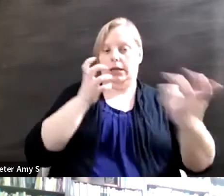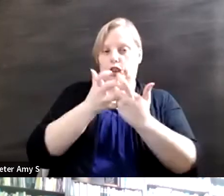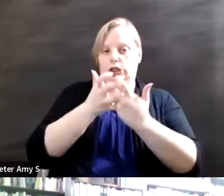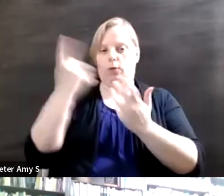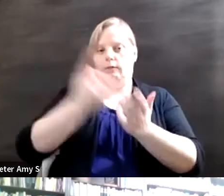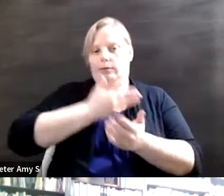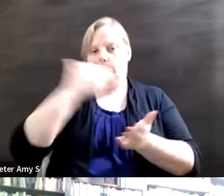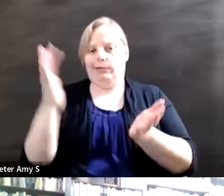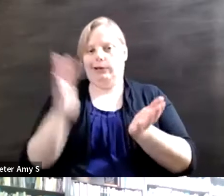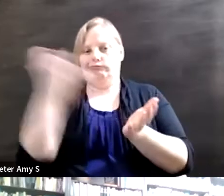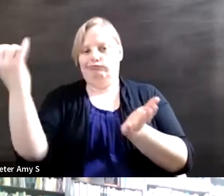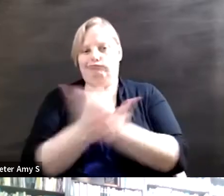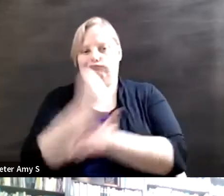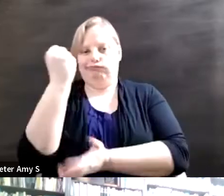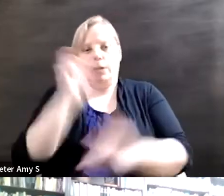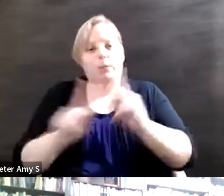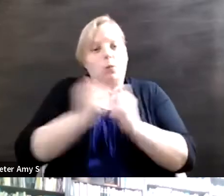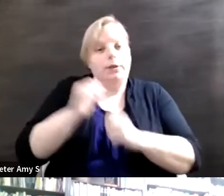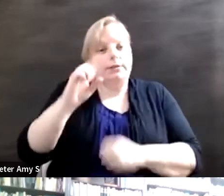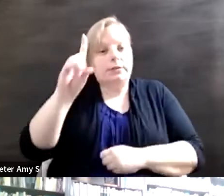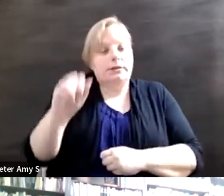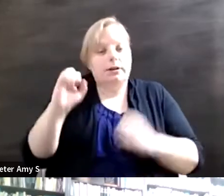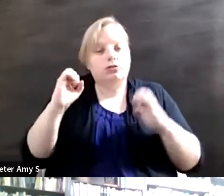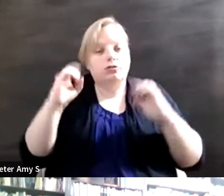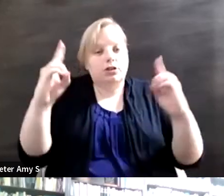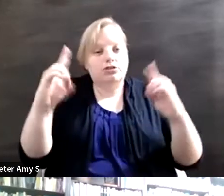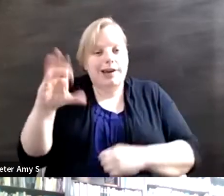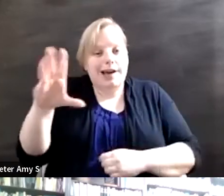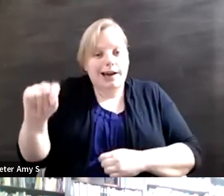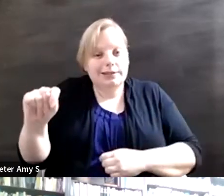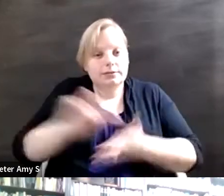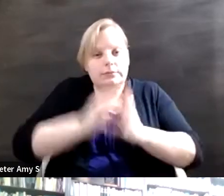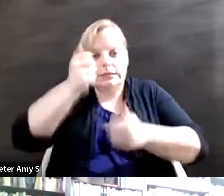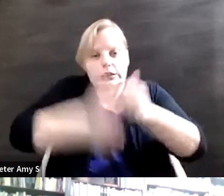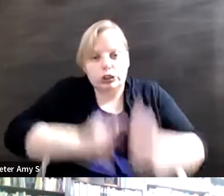Individuals with Disabilities Education Act where every kid is assumed to be able to go to public